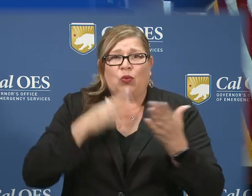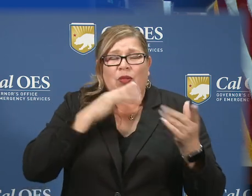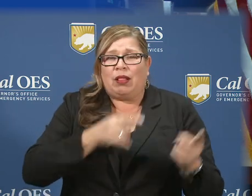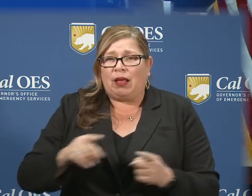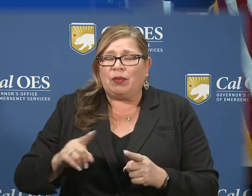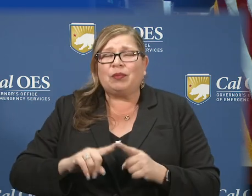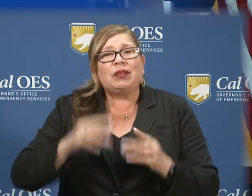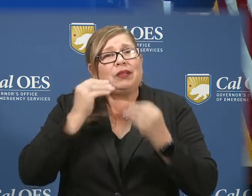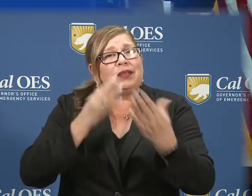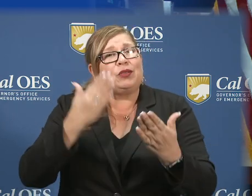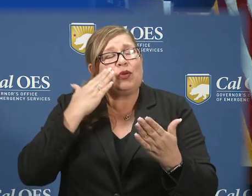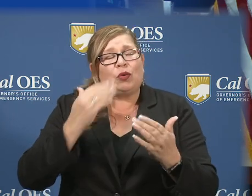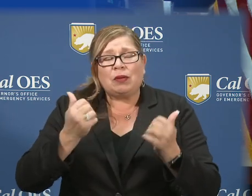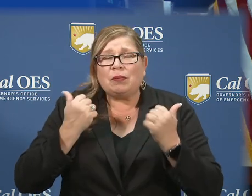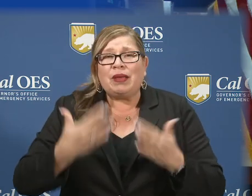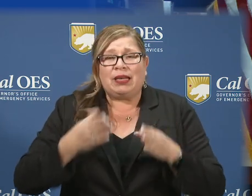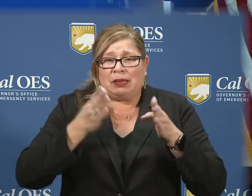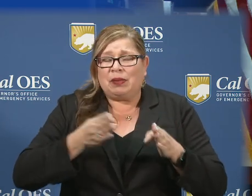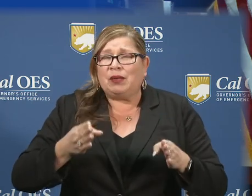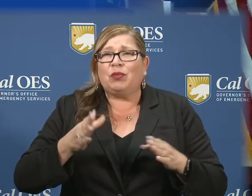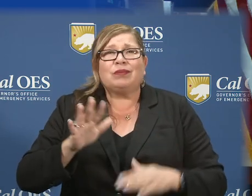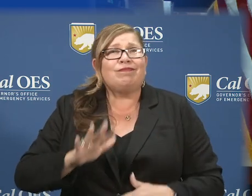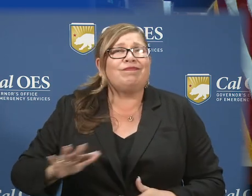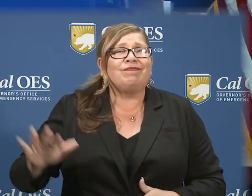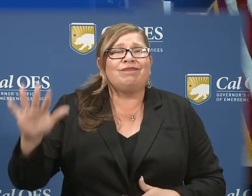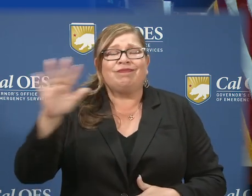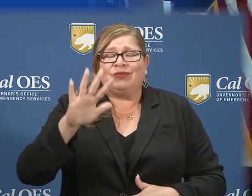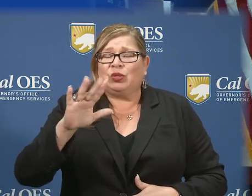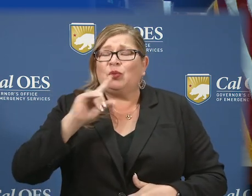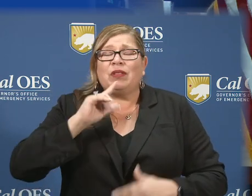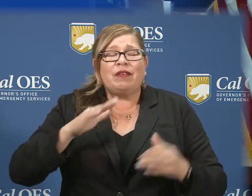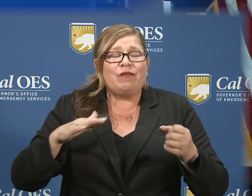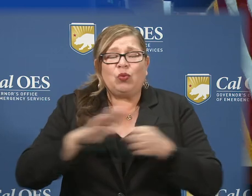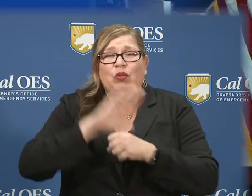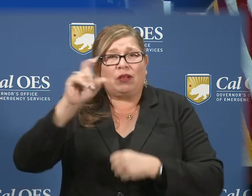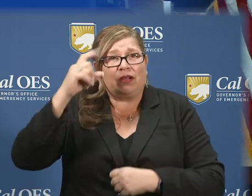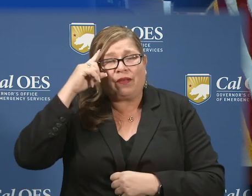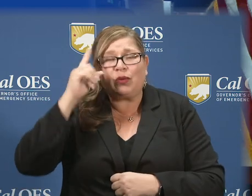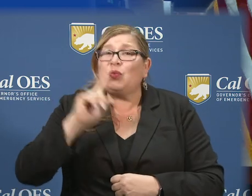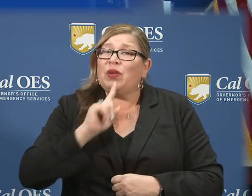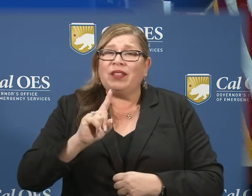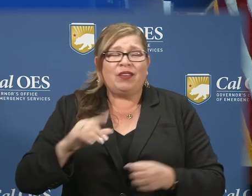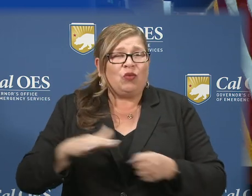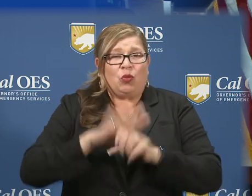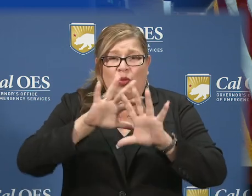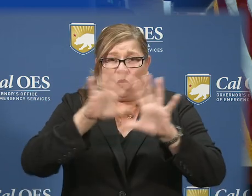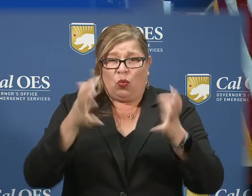doing a lot of work in every level the entire government, the world is focused,